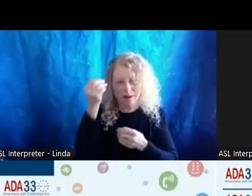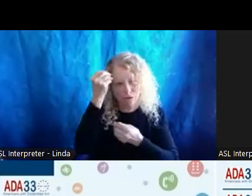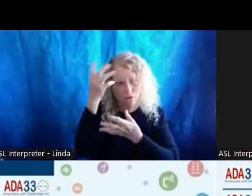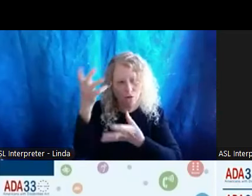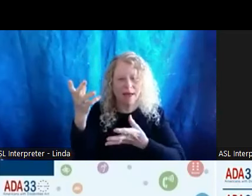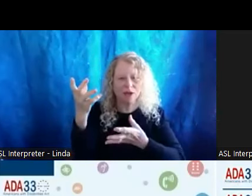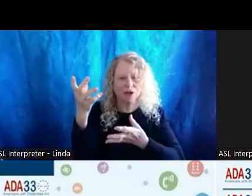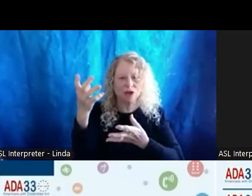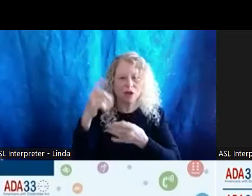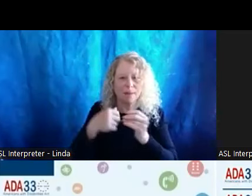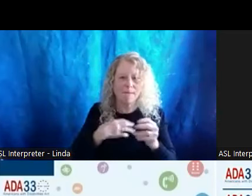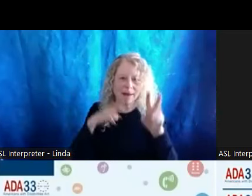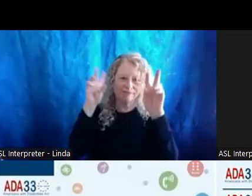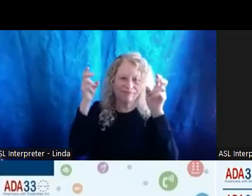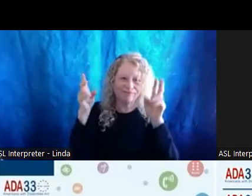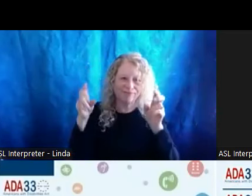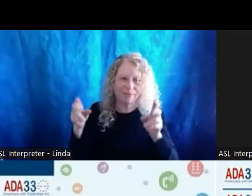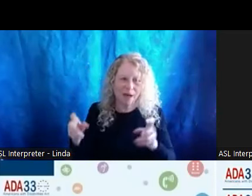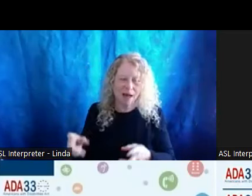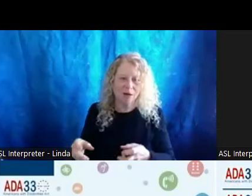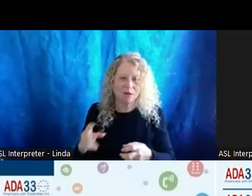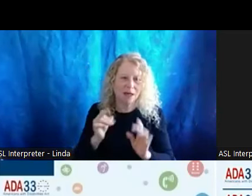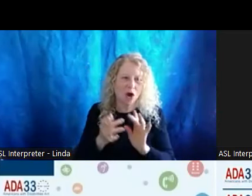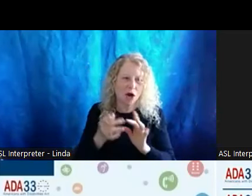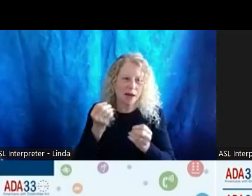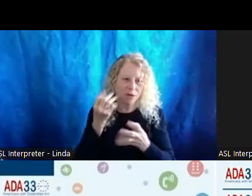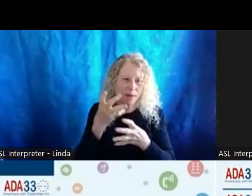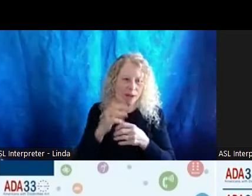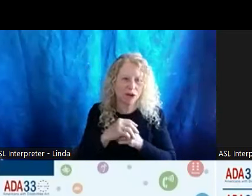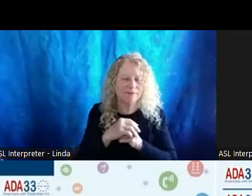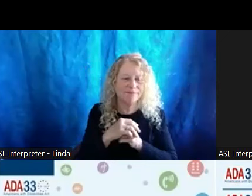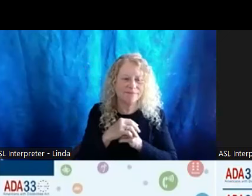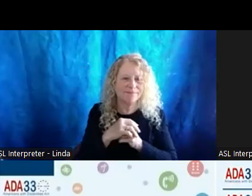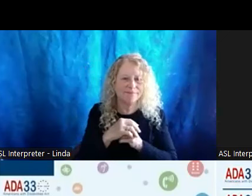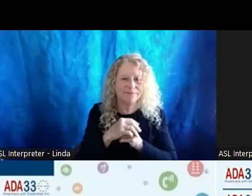my titles and contact information. And like I'll pass this on to Theresa.